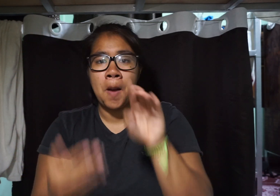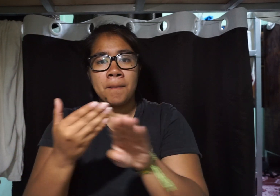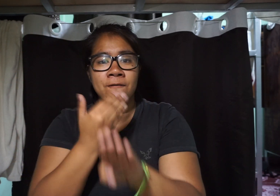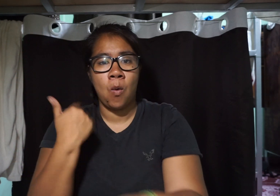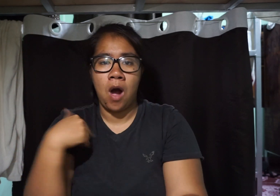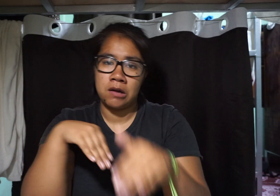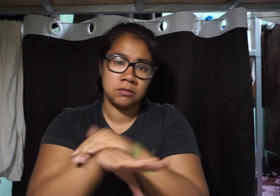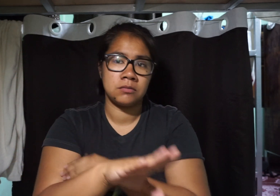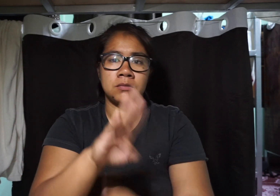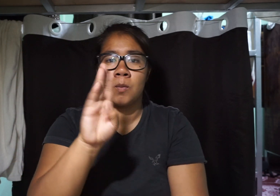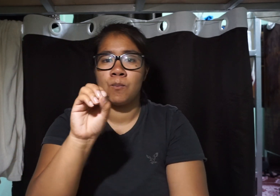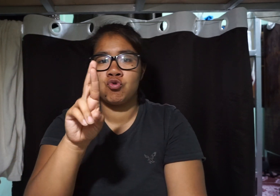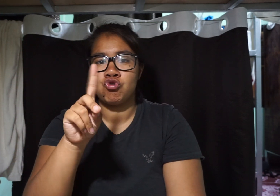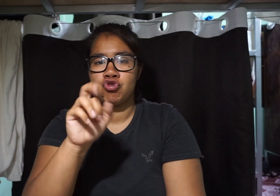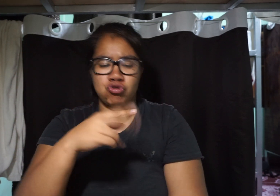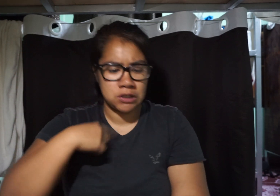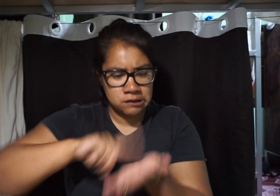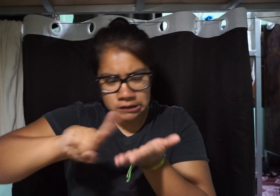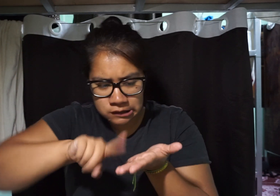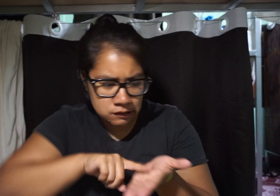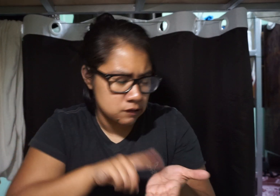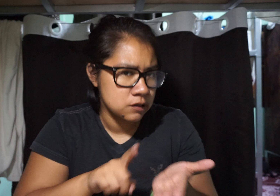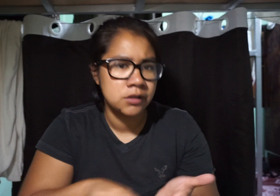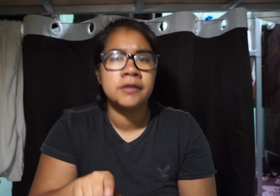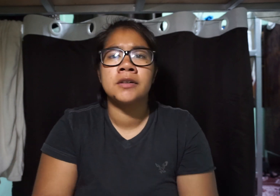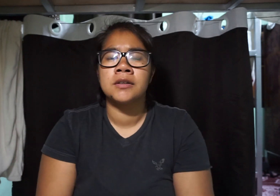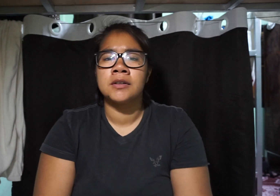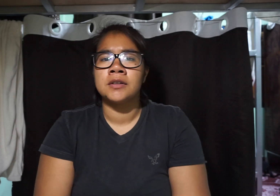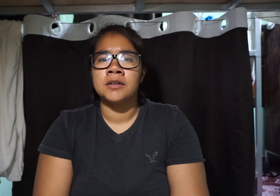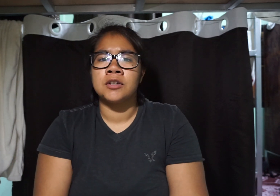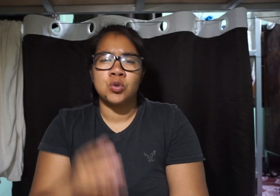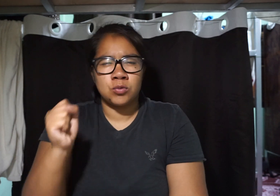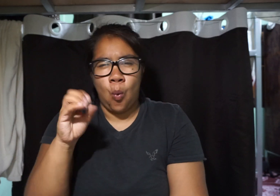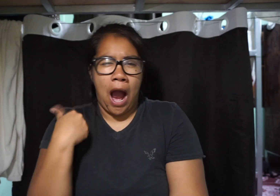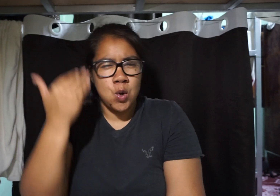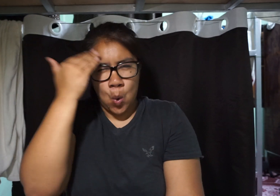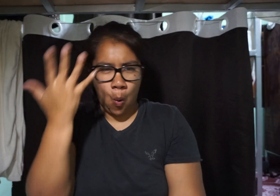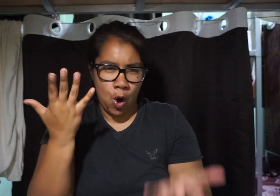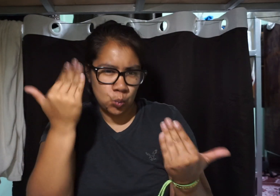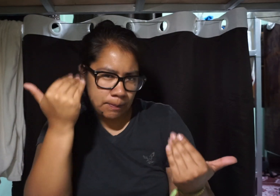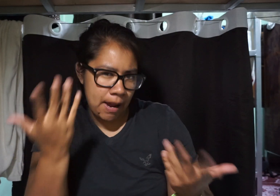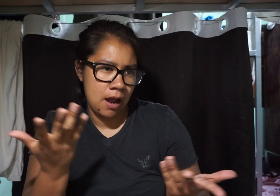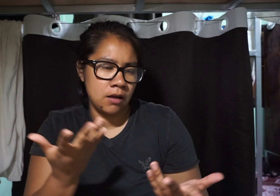Before I went through the border, I had done my research So that way I know what to expect